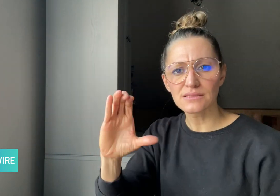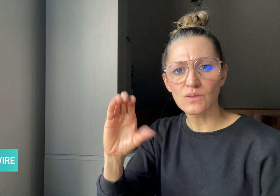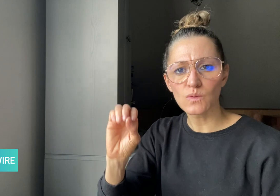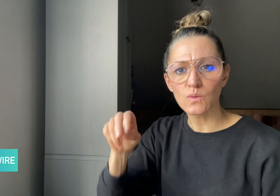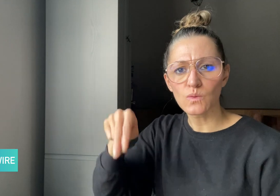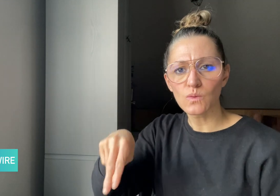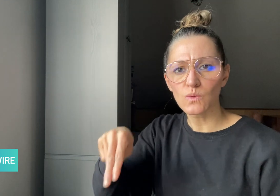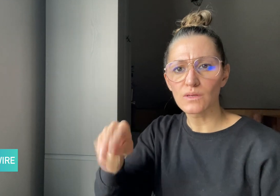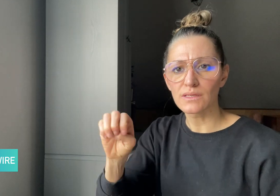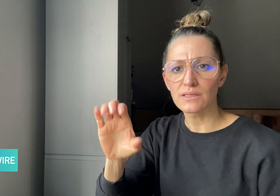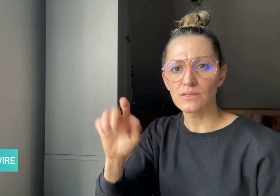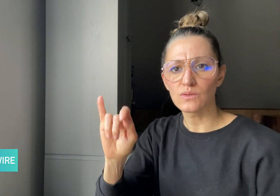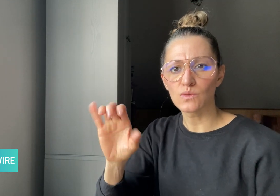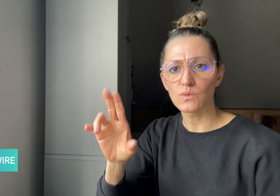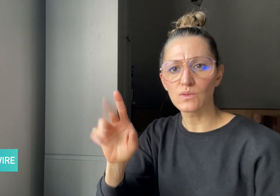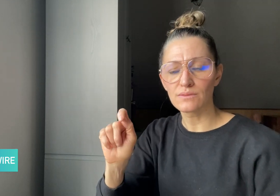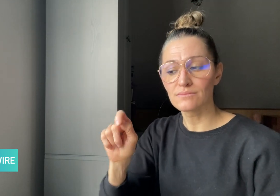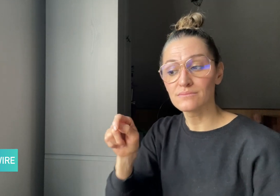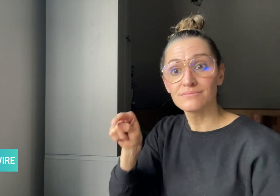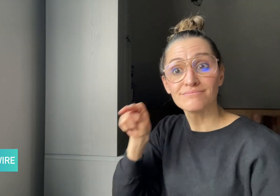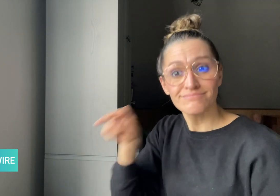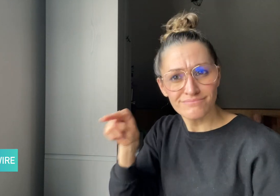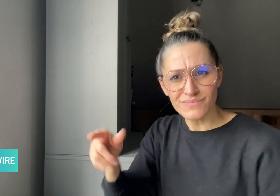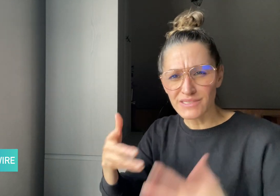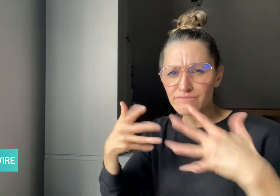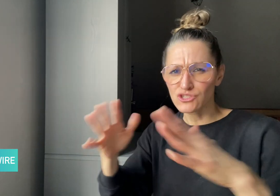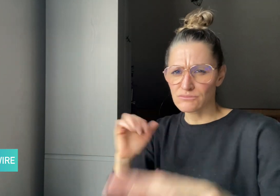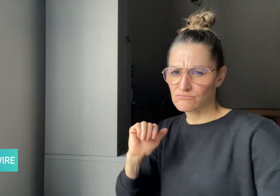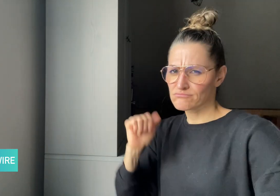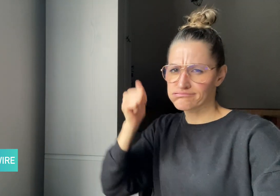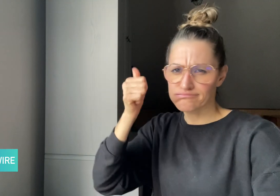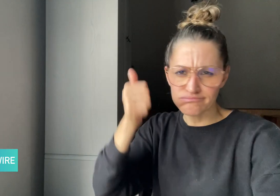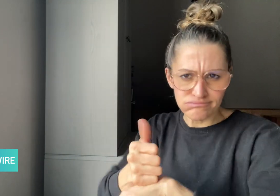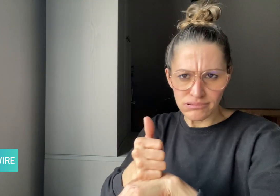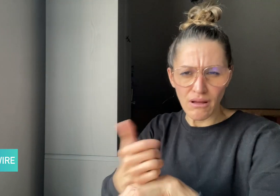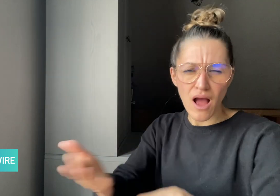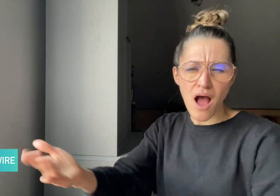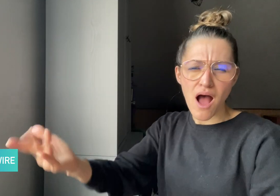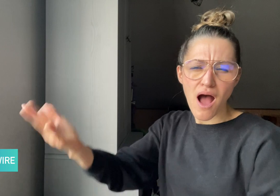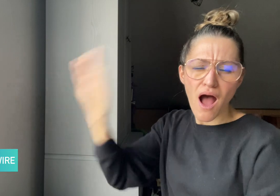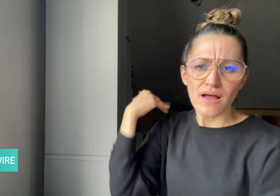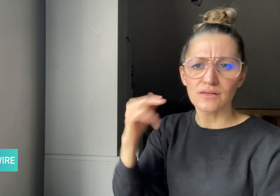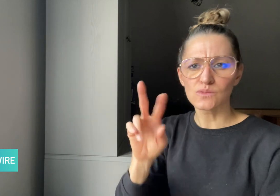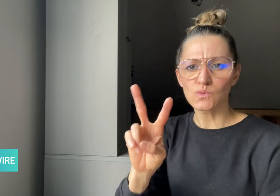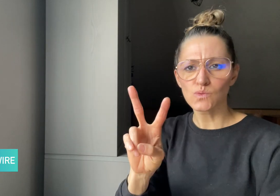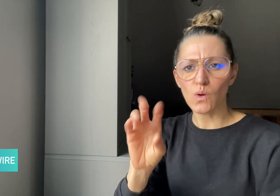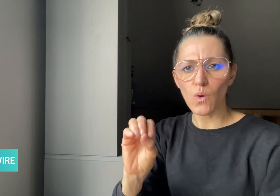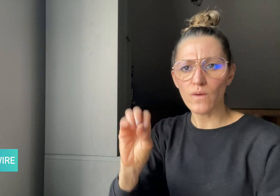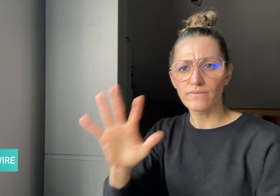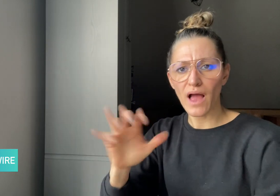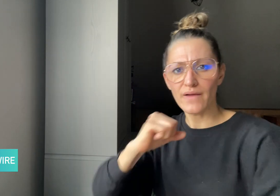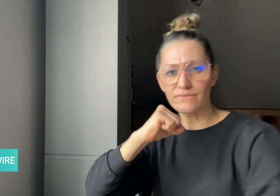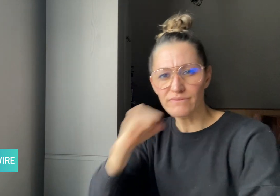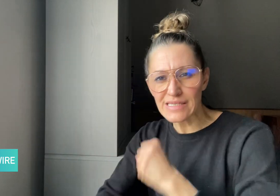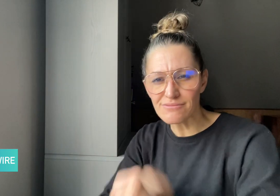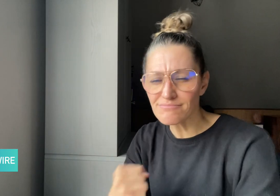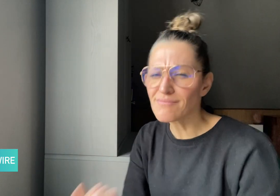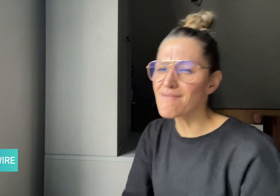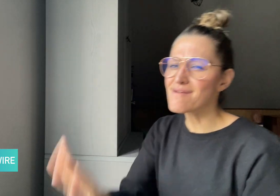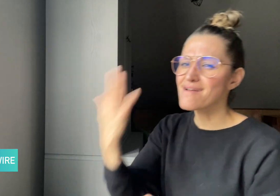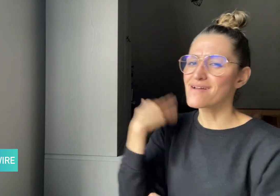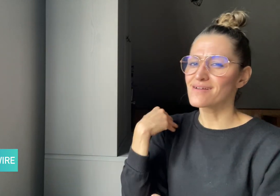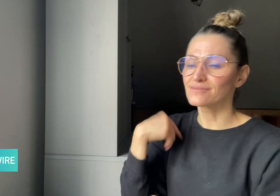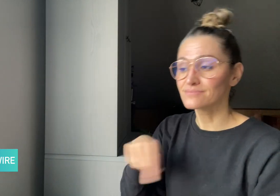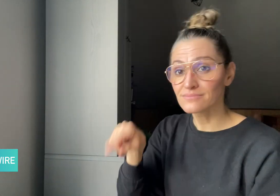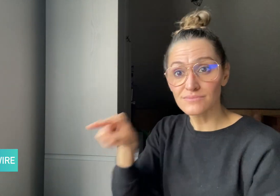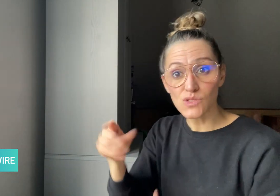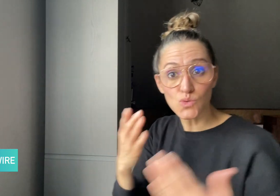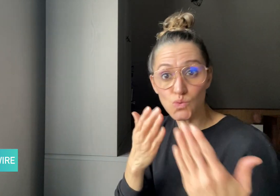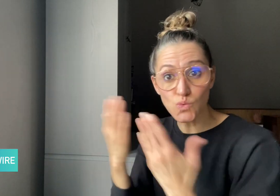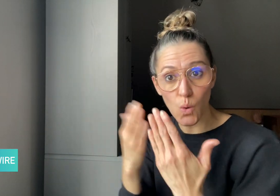which was founded 205 years ago, has launched a global Online Academy